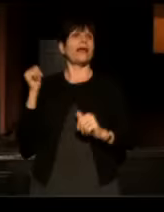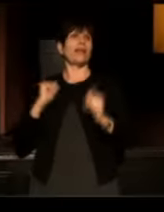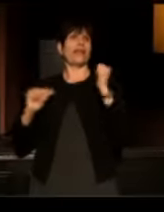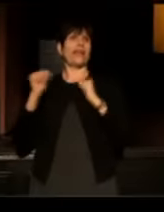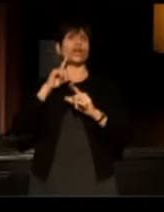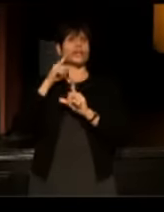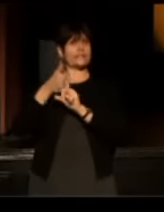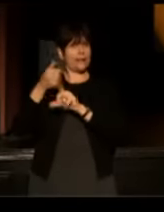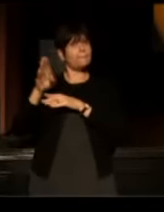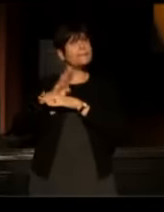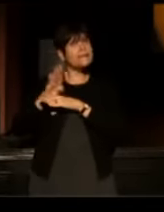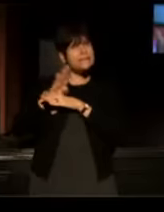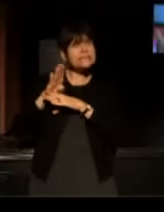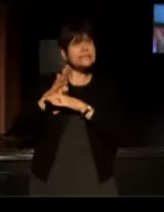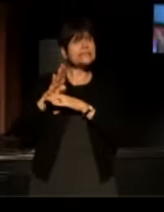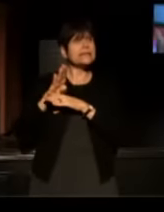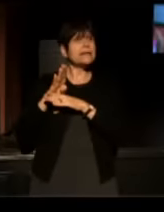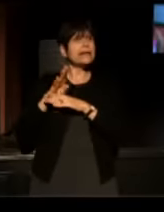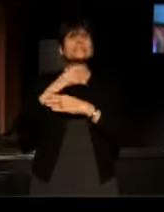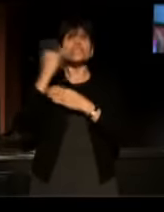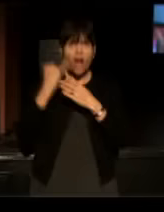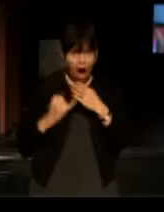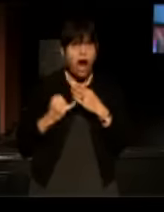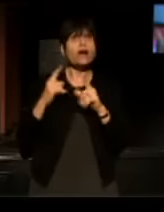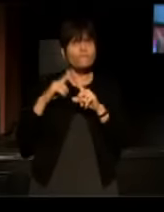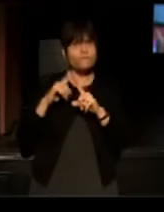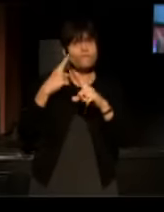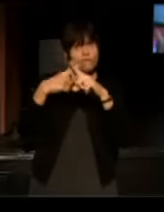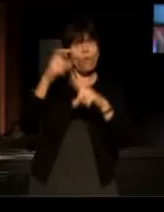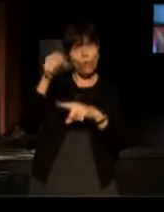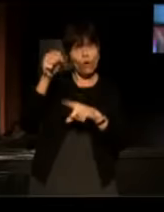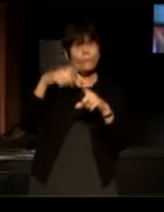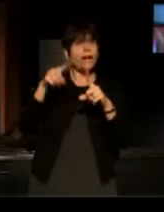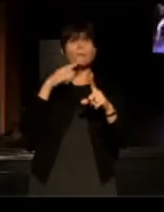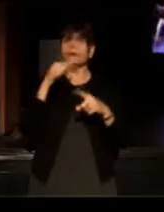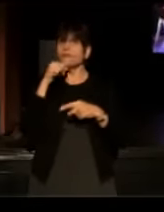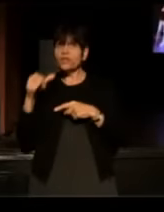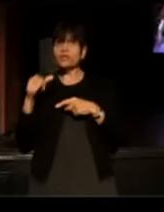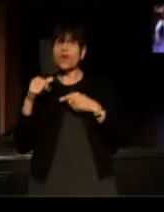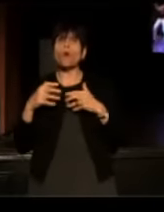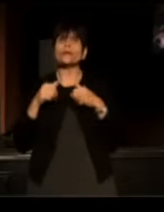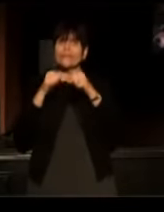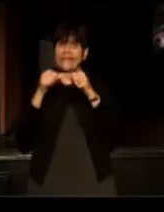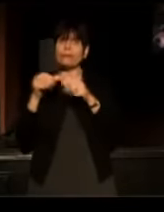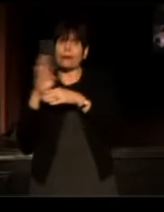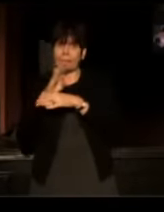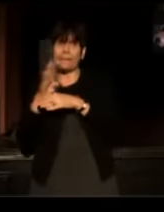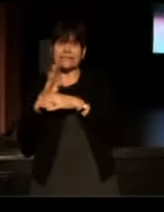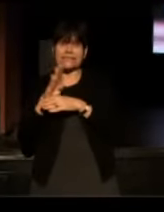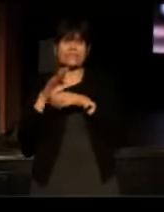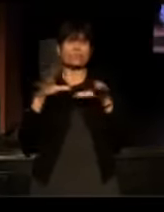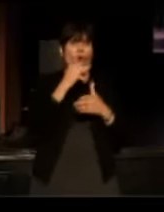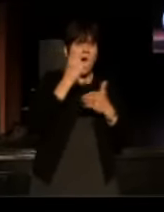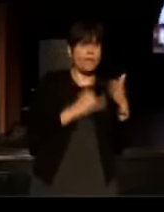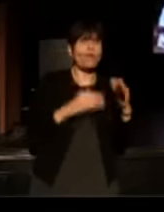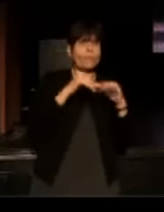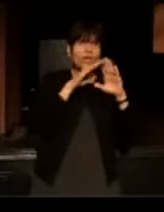It's an an artform but okay, if you don't think of it as a business then you need to do that artform in your house.